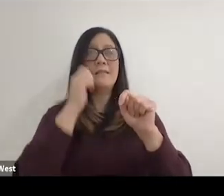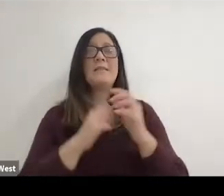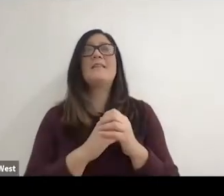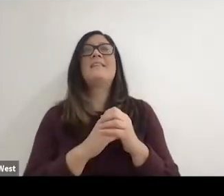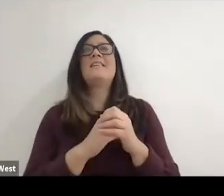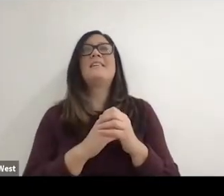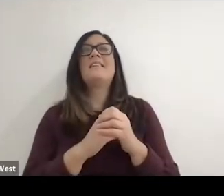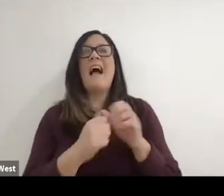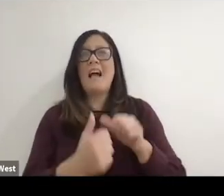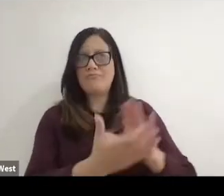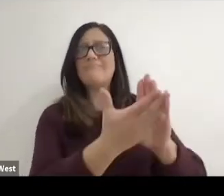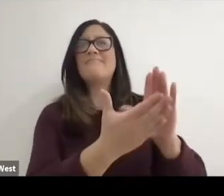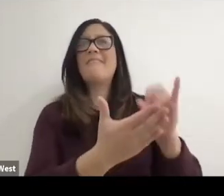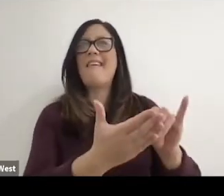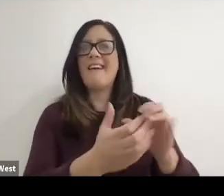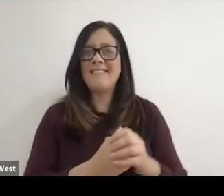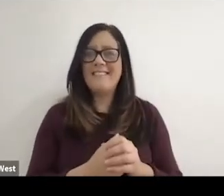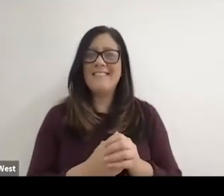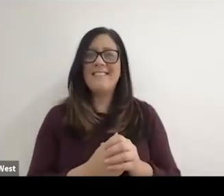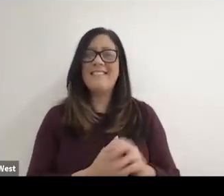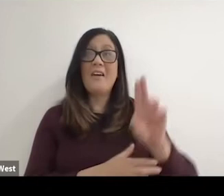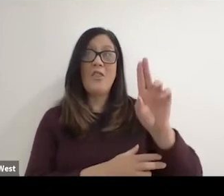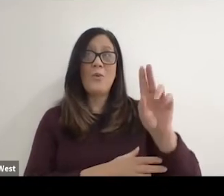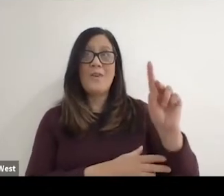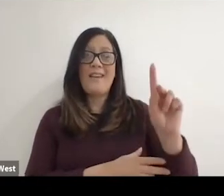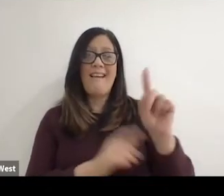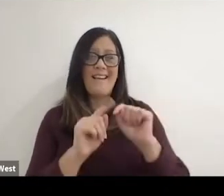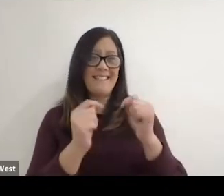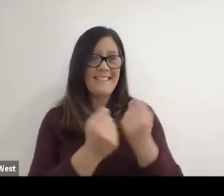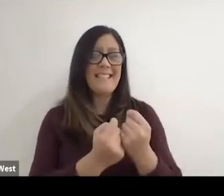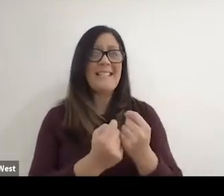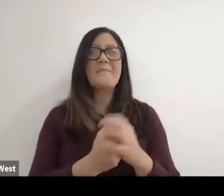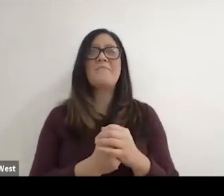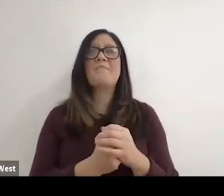and I wasn't going to have any of it. You know, especially when in the UK team